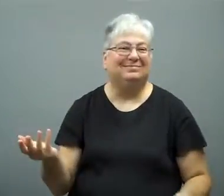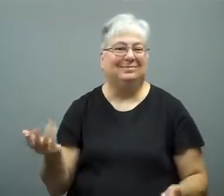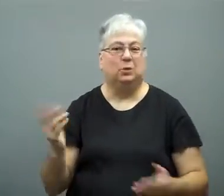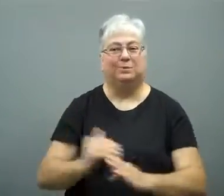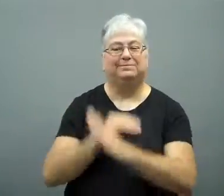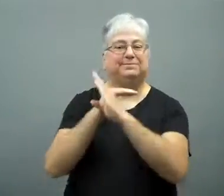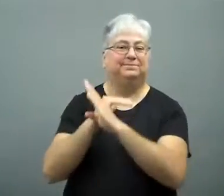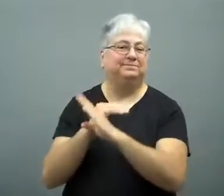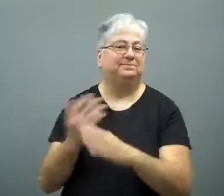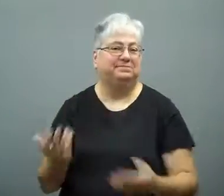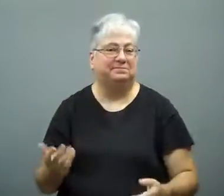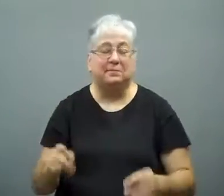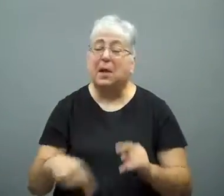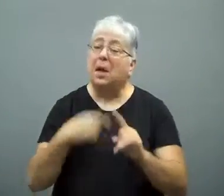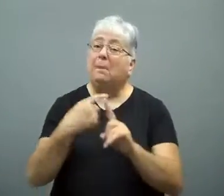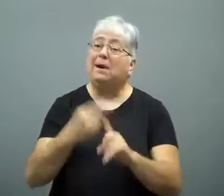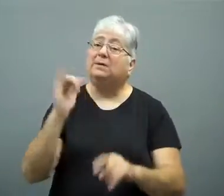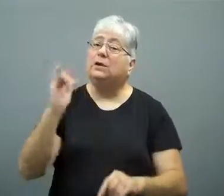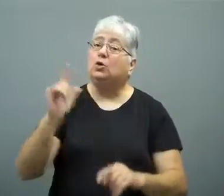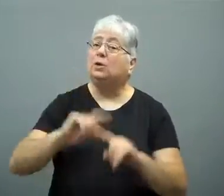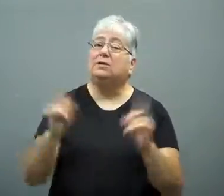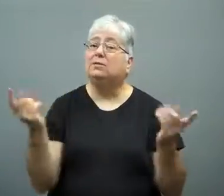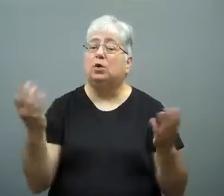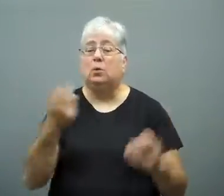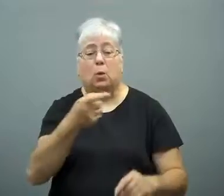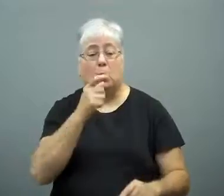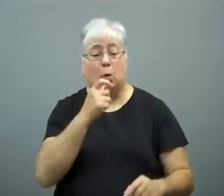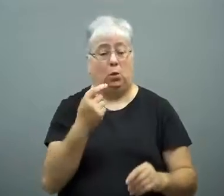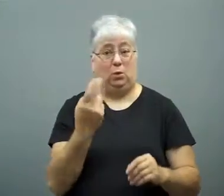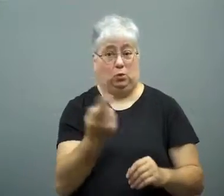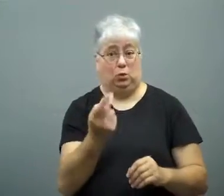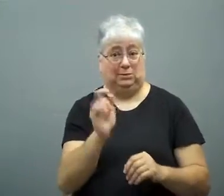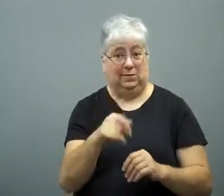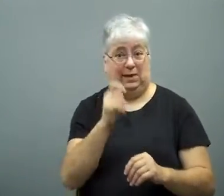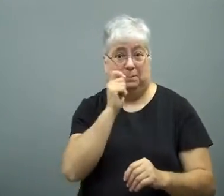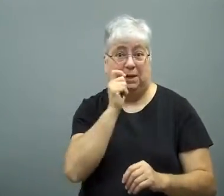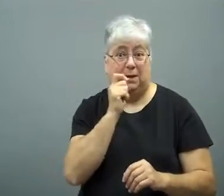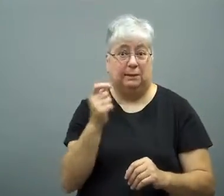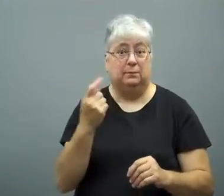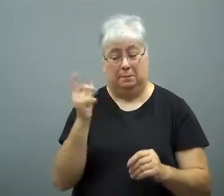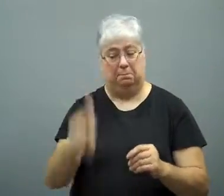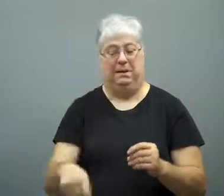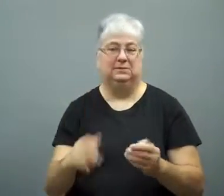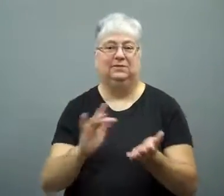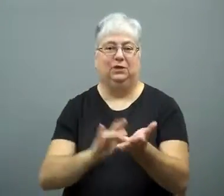This prevents that from happening.